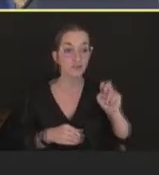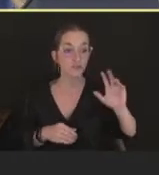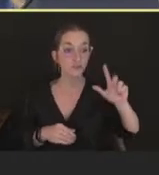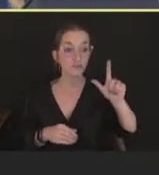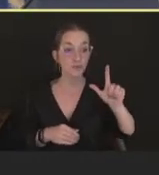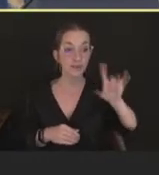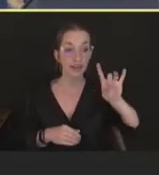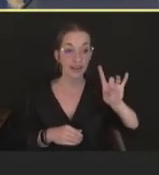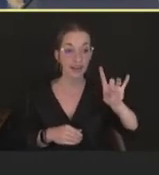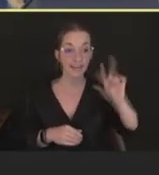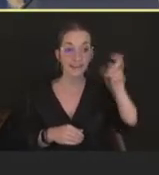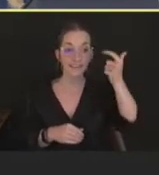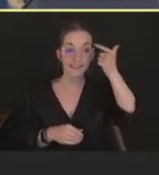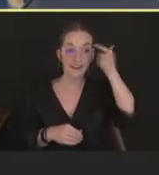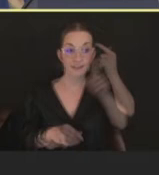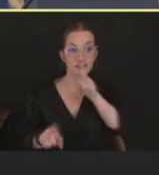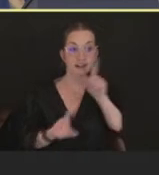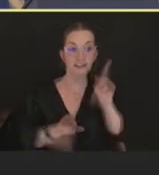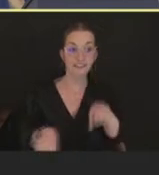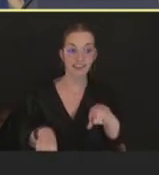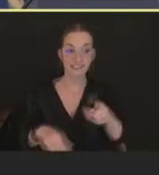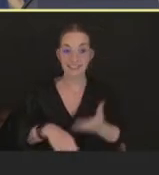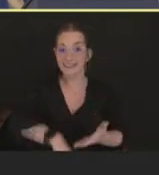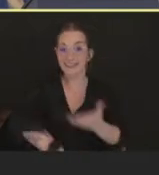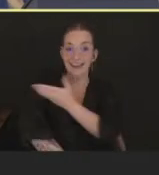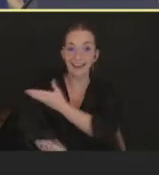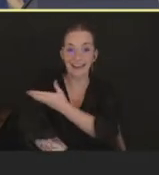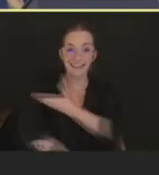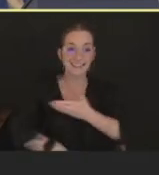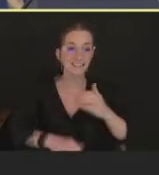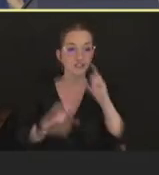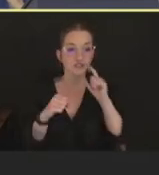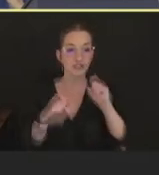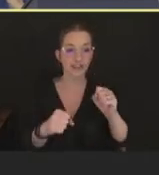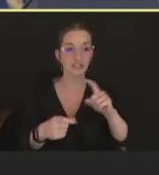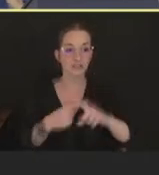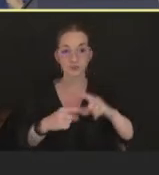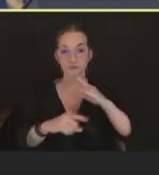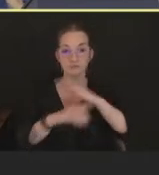strategy to vaccinate and protect people at risk for monkeypox, to prioritize the